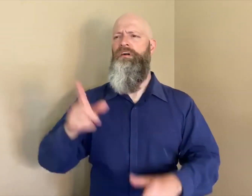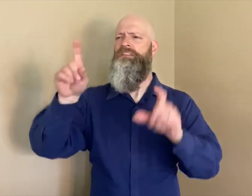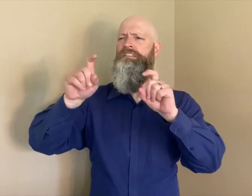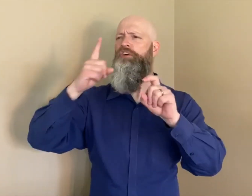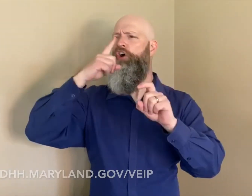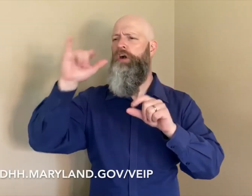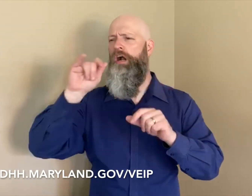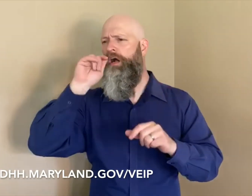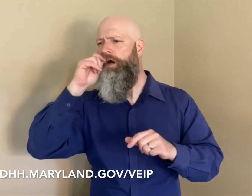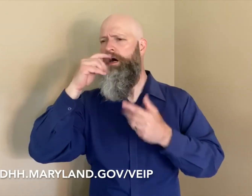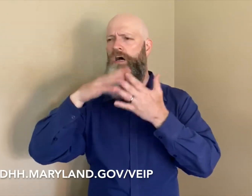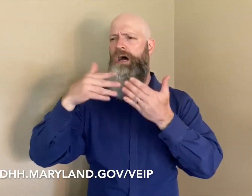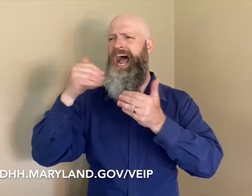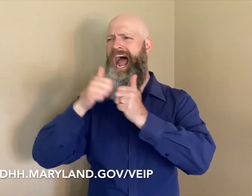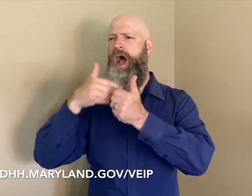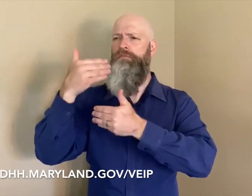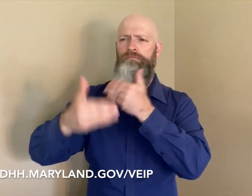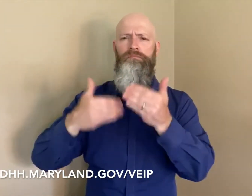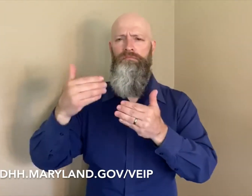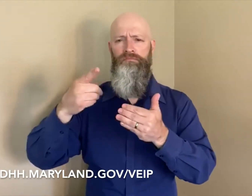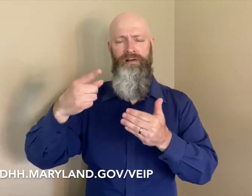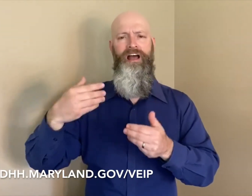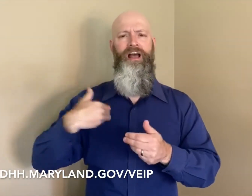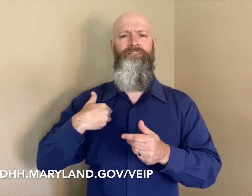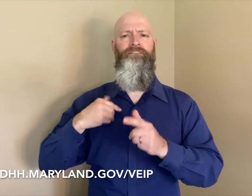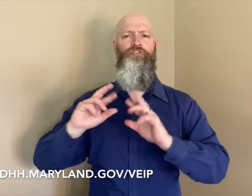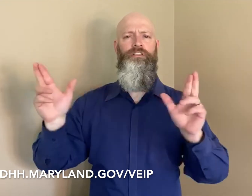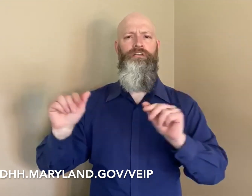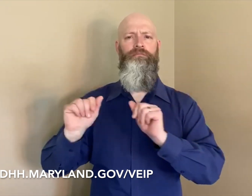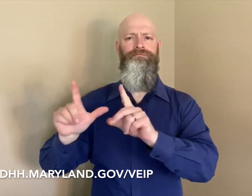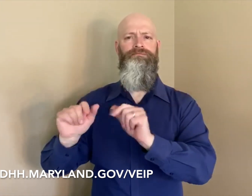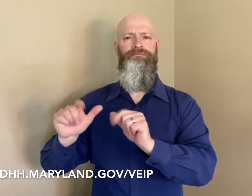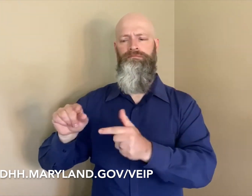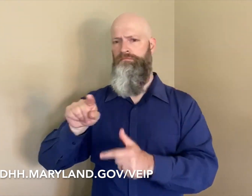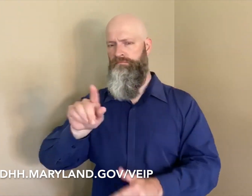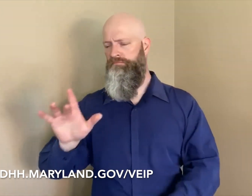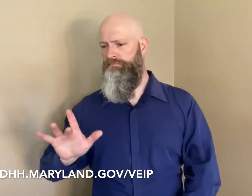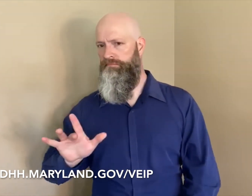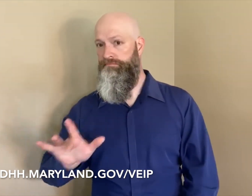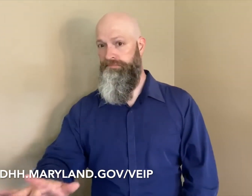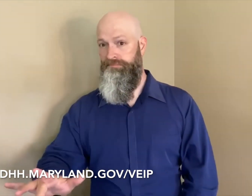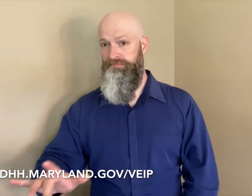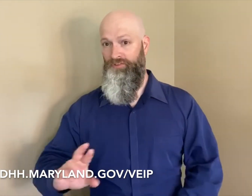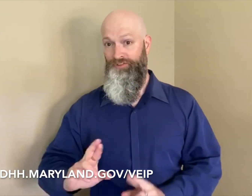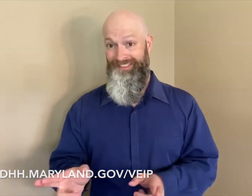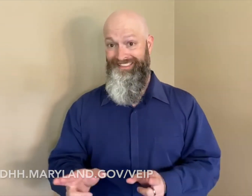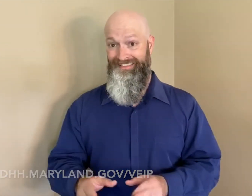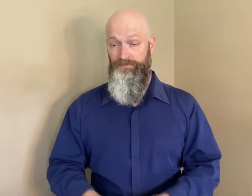More information about testing at drive-thru sites is available at odhh.maryland.gov/veip.